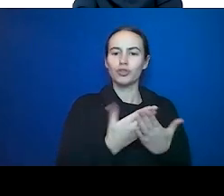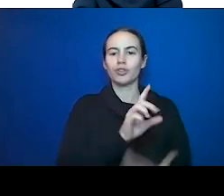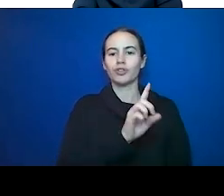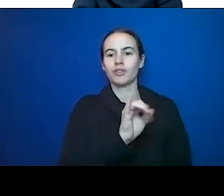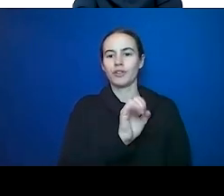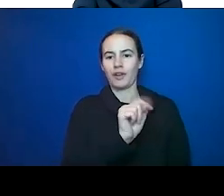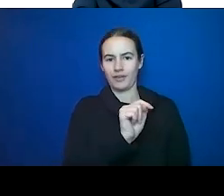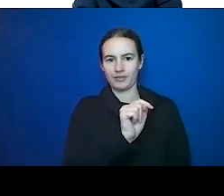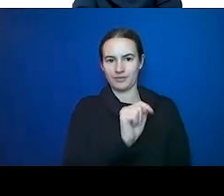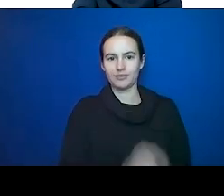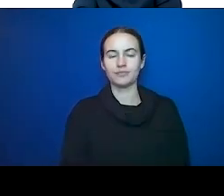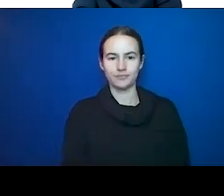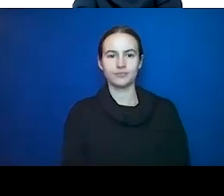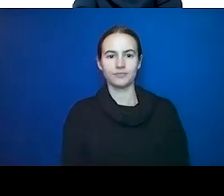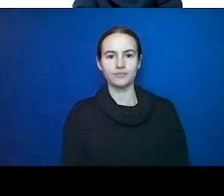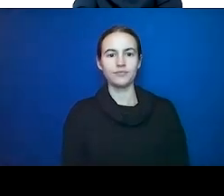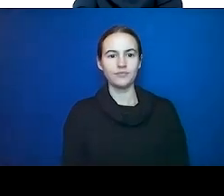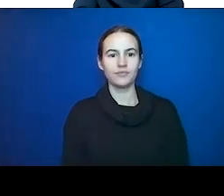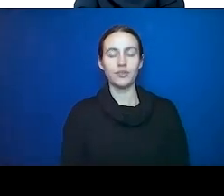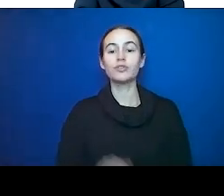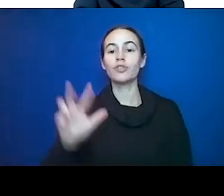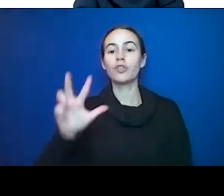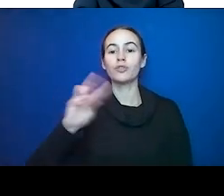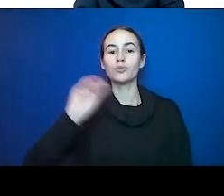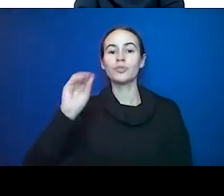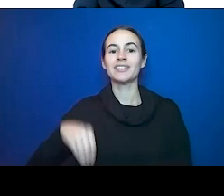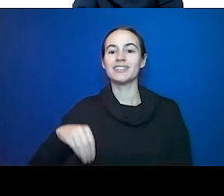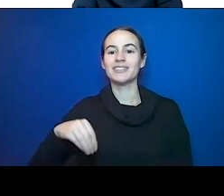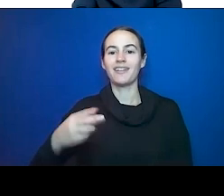this CRP. Inflammation marker.